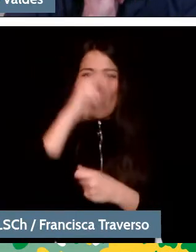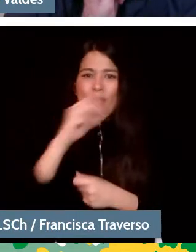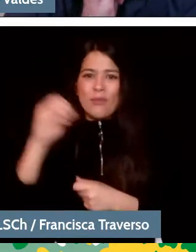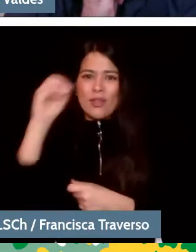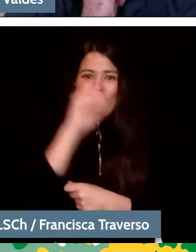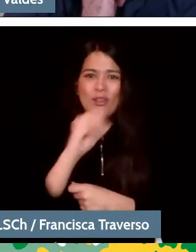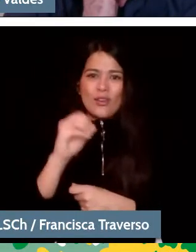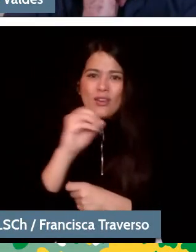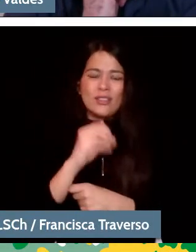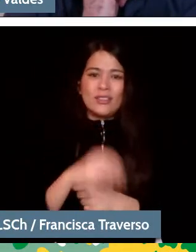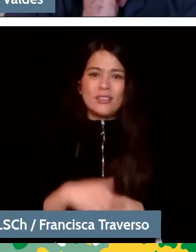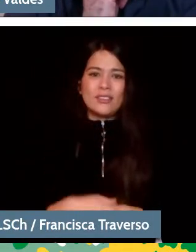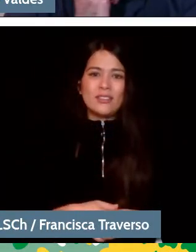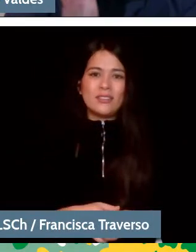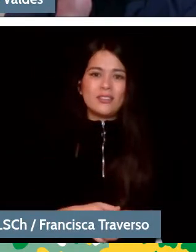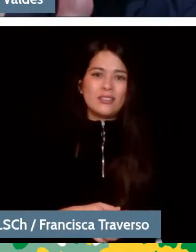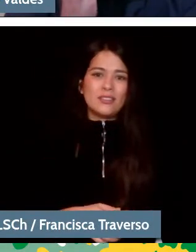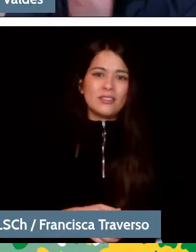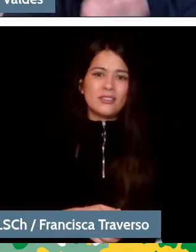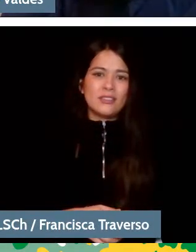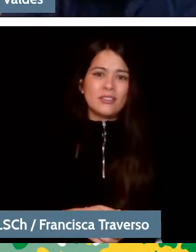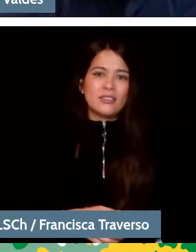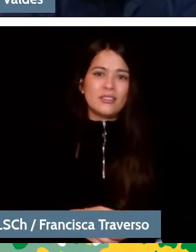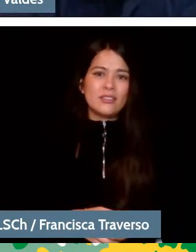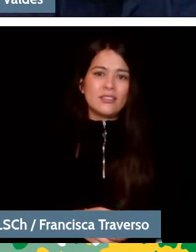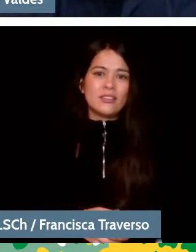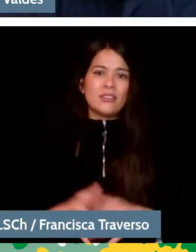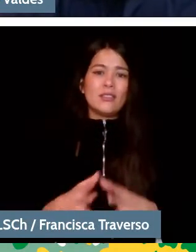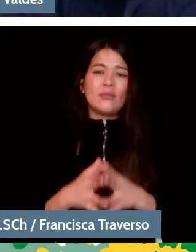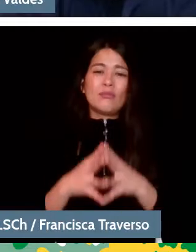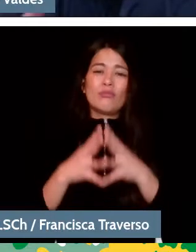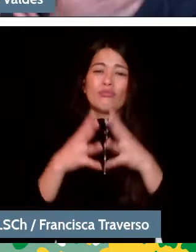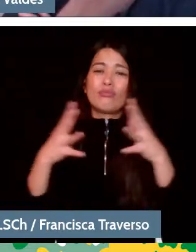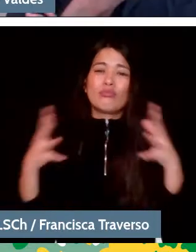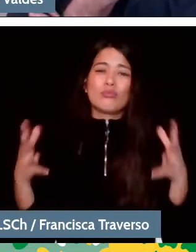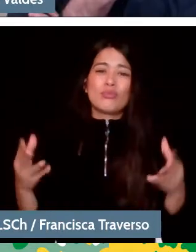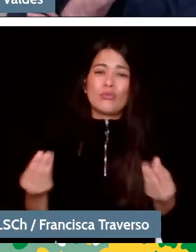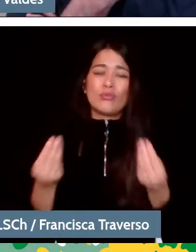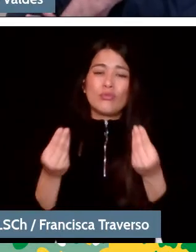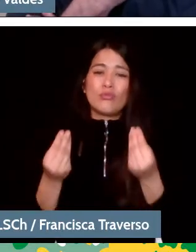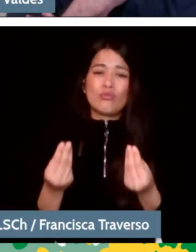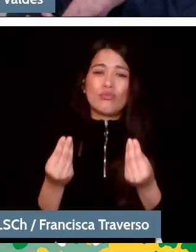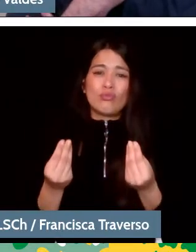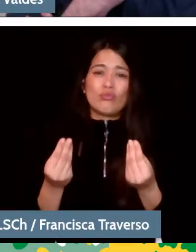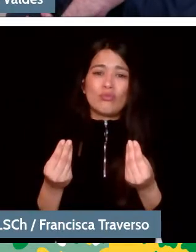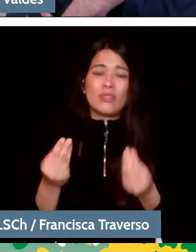and, mainly, everything is so illuminating about the current state of music.